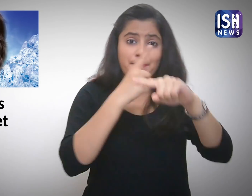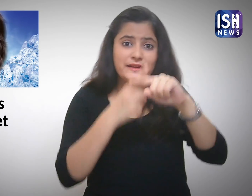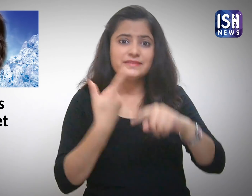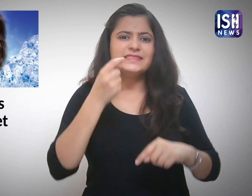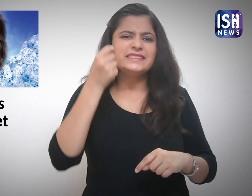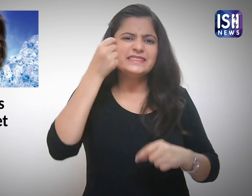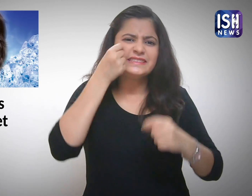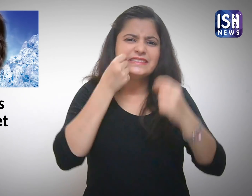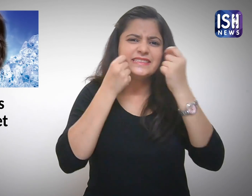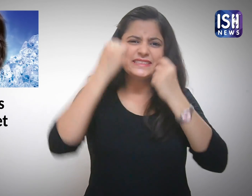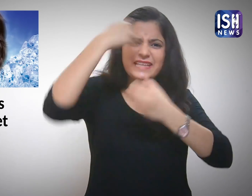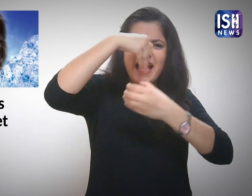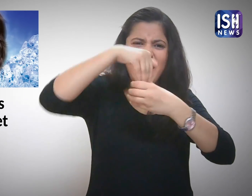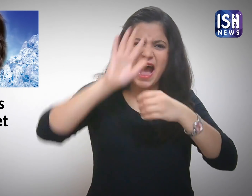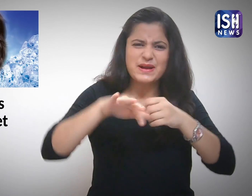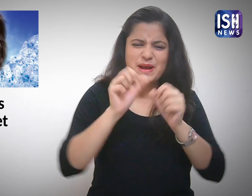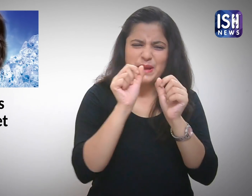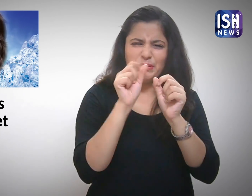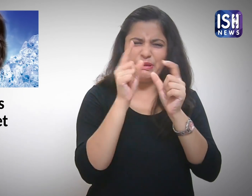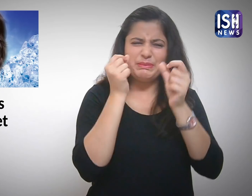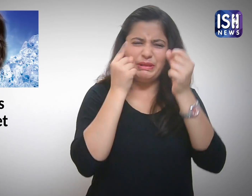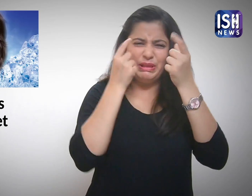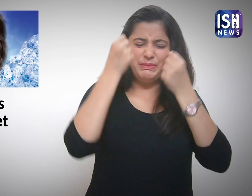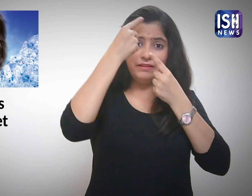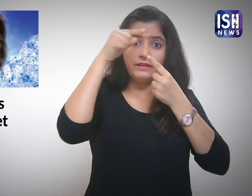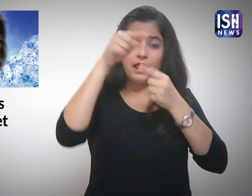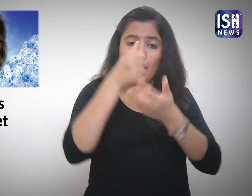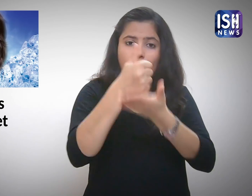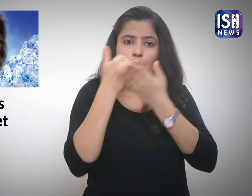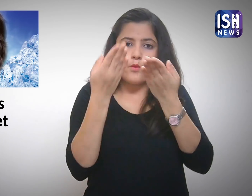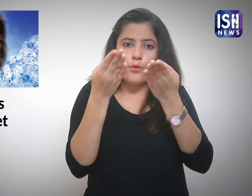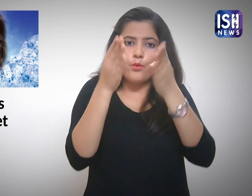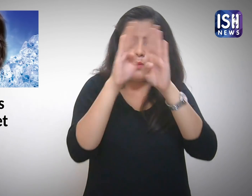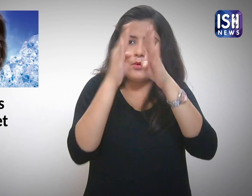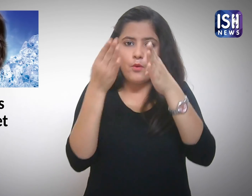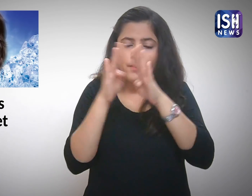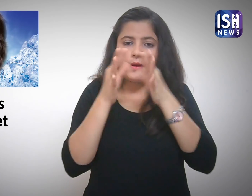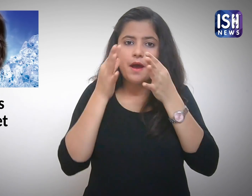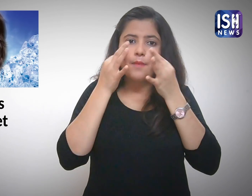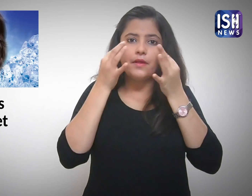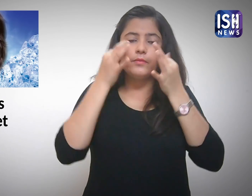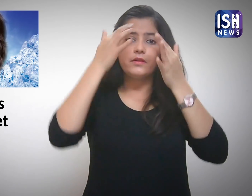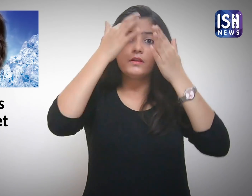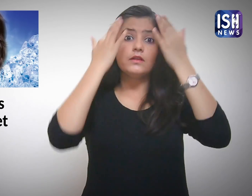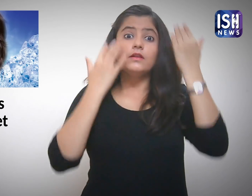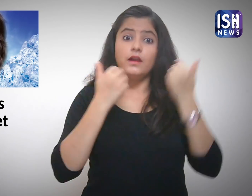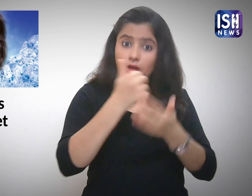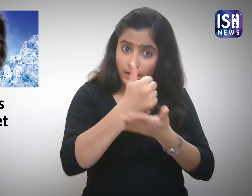It helps to close pores and reduces oil secretion.